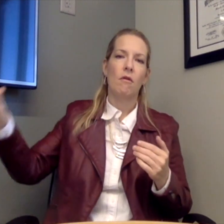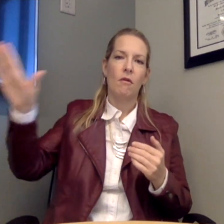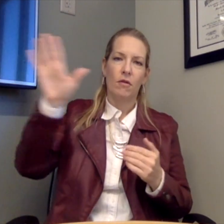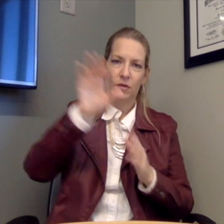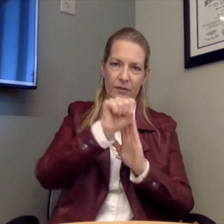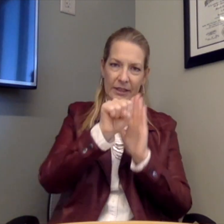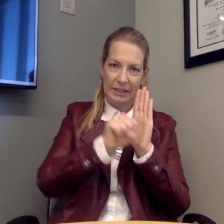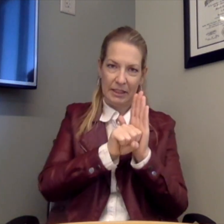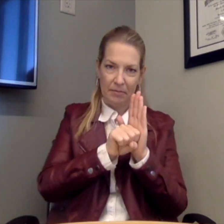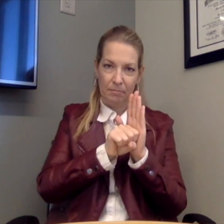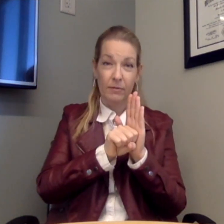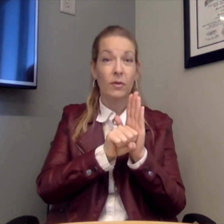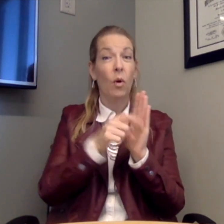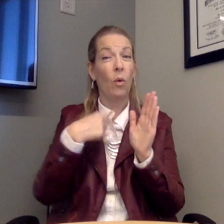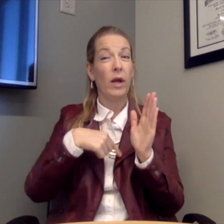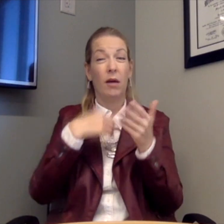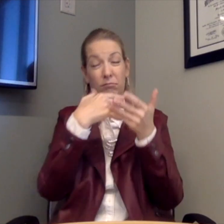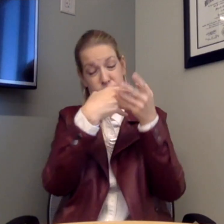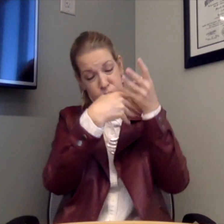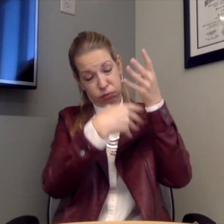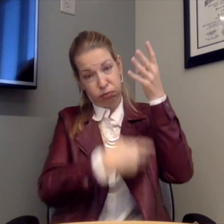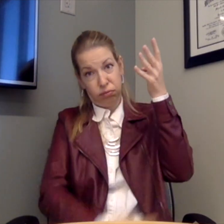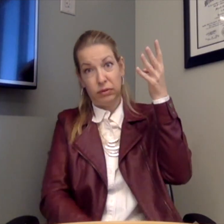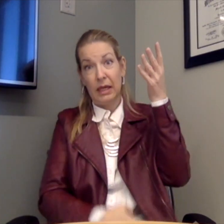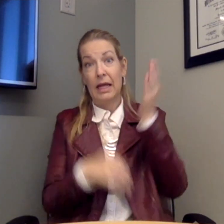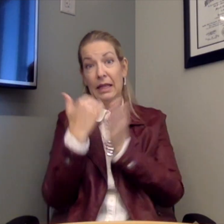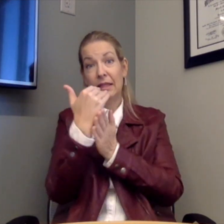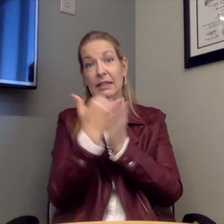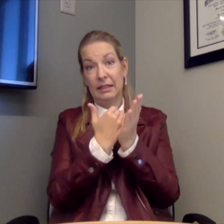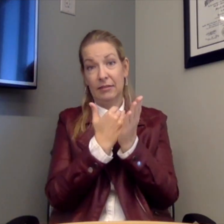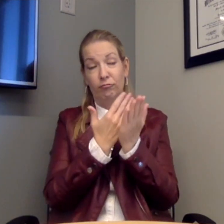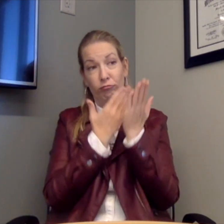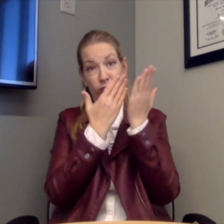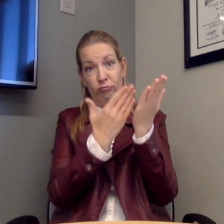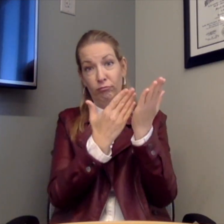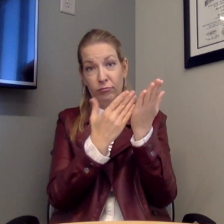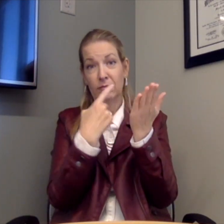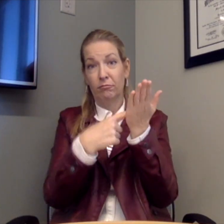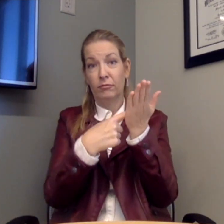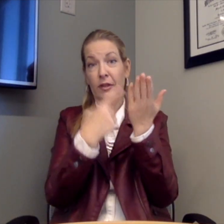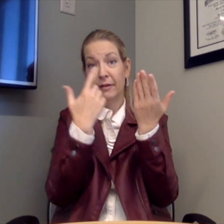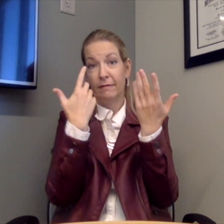all over the State. We have a long list of things that we've proposed and